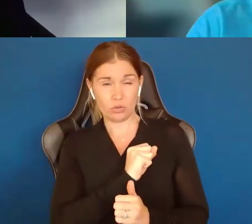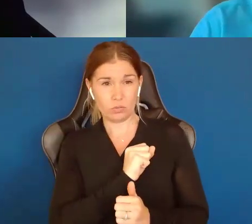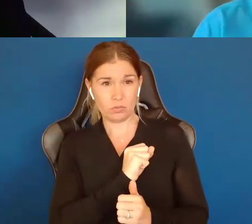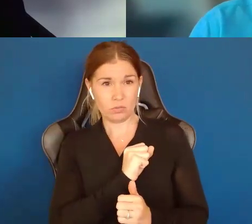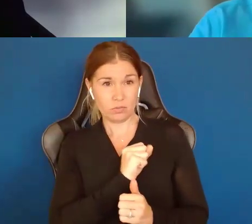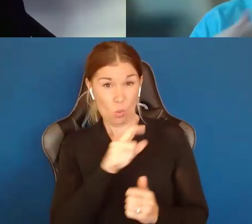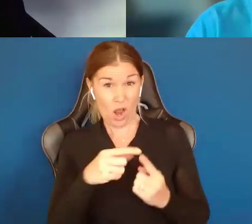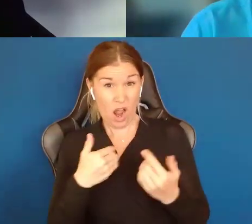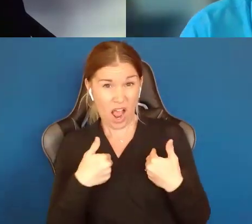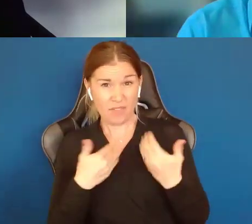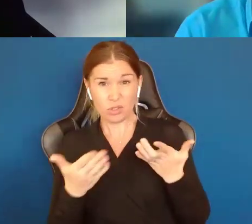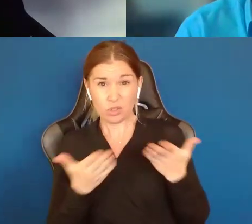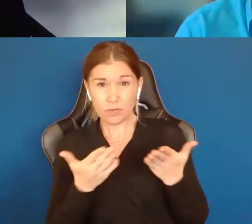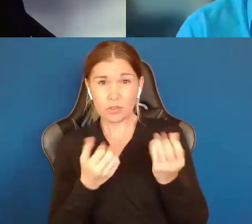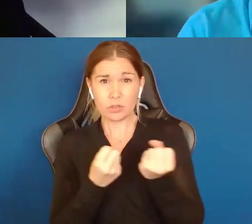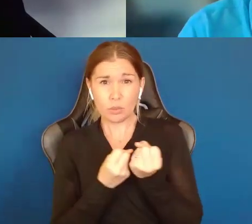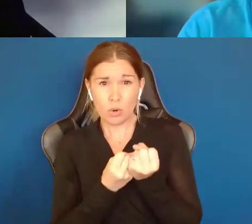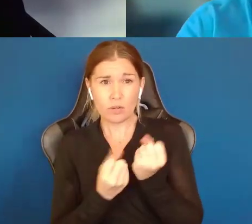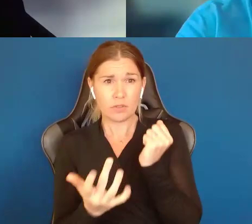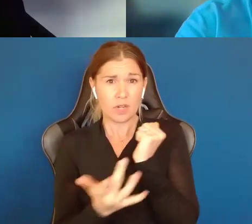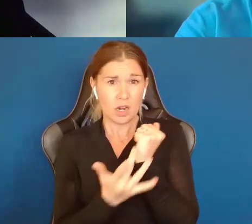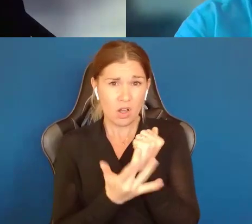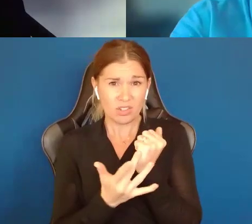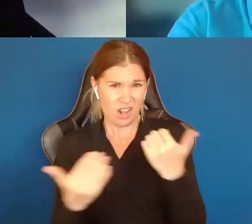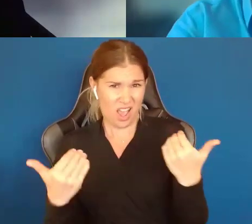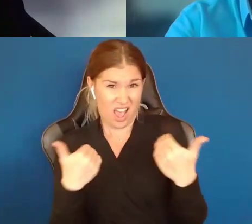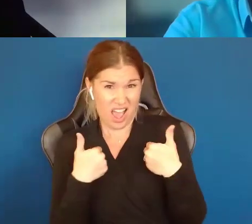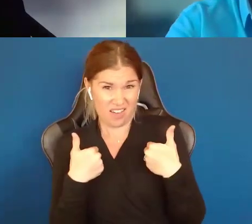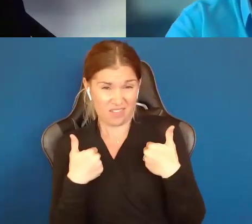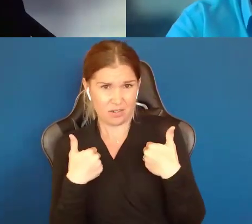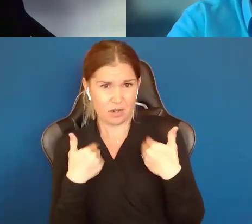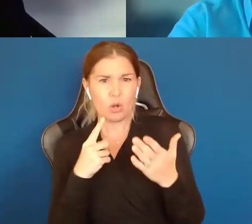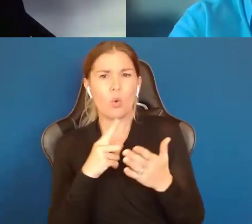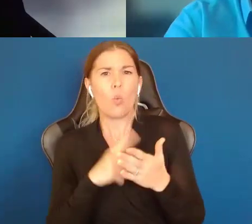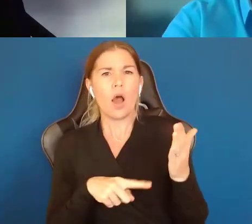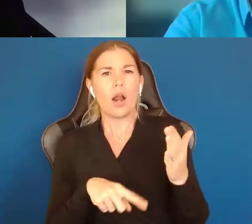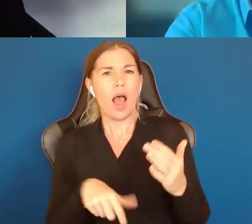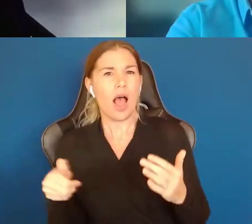the supports, all of the technology that we have now? What else have you tried? That is my dream.